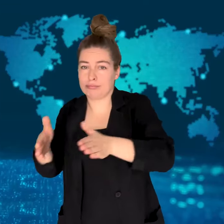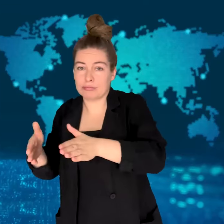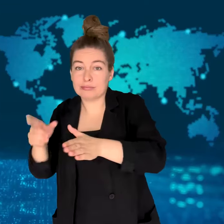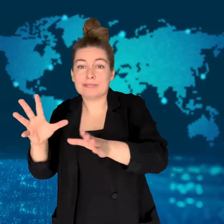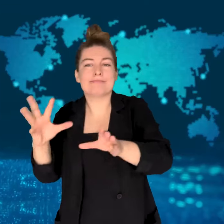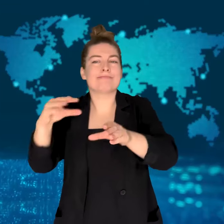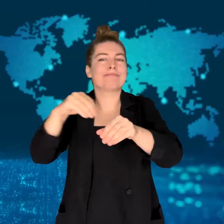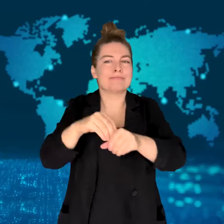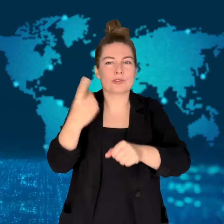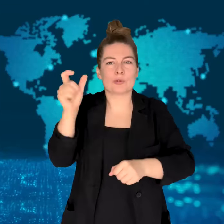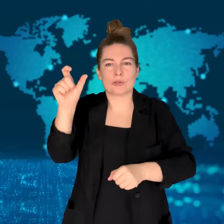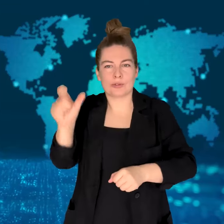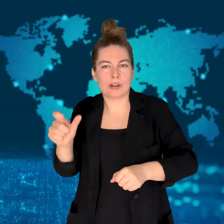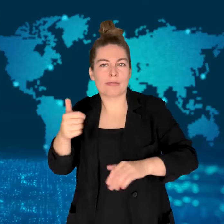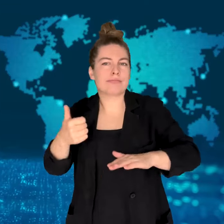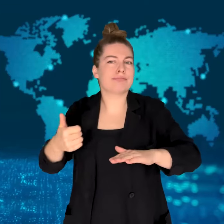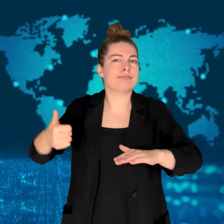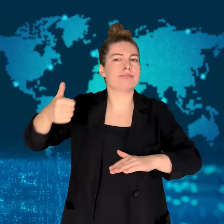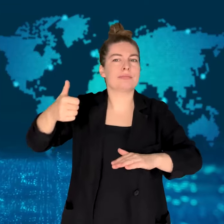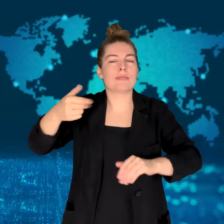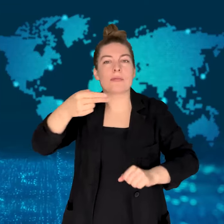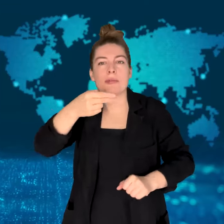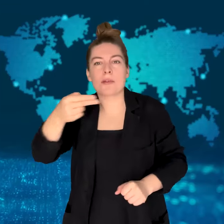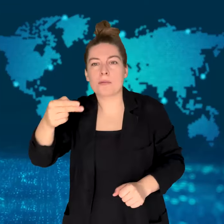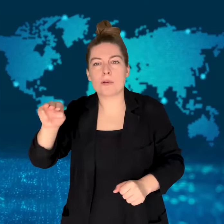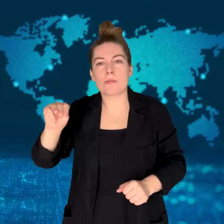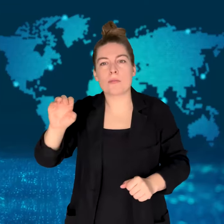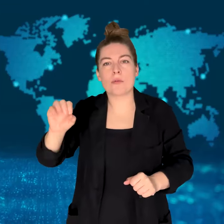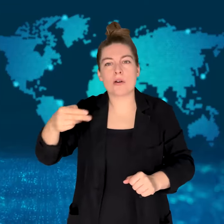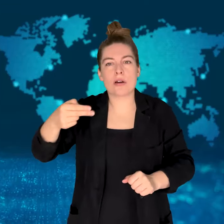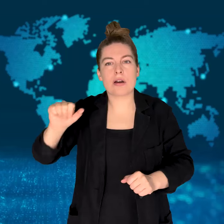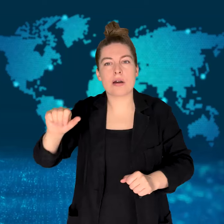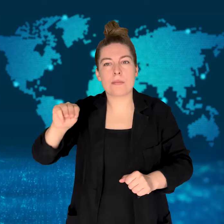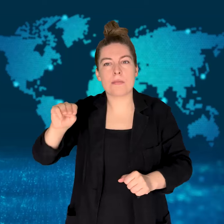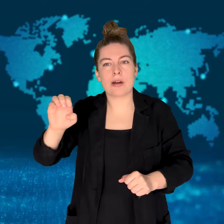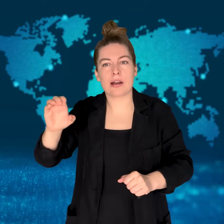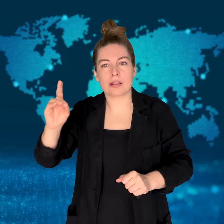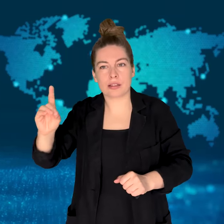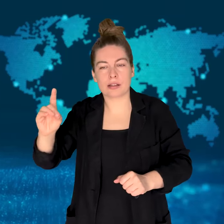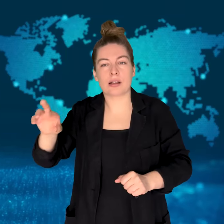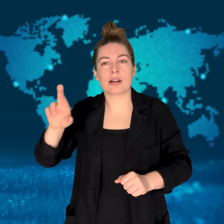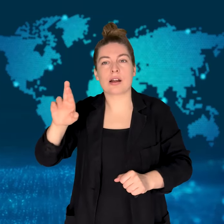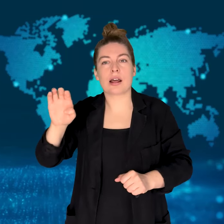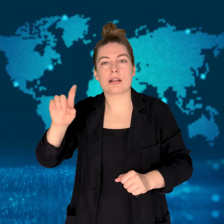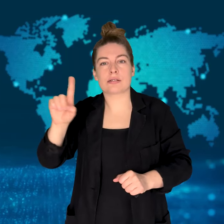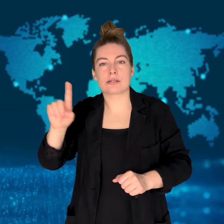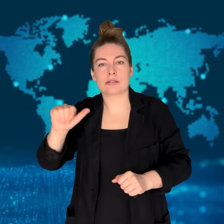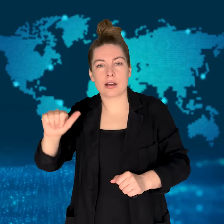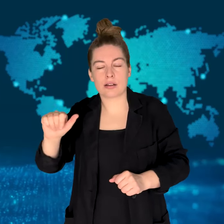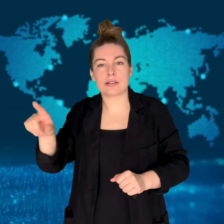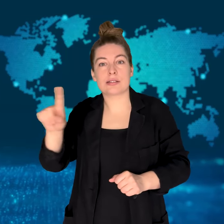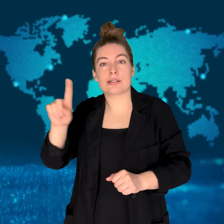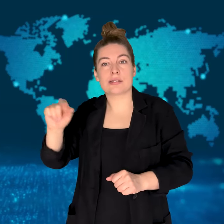A senior commander named Mohammed Reza Zahedi was formerly